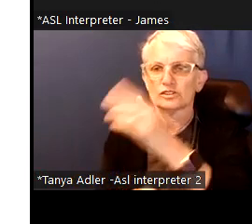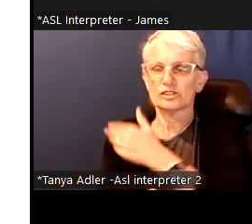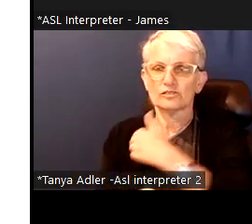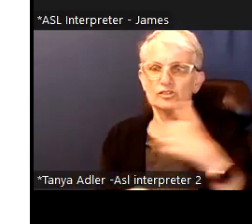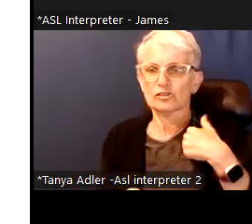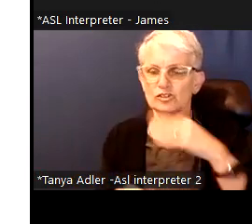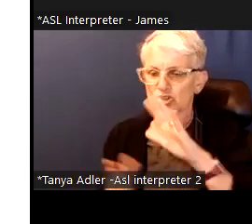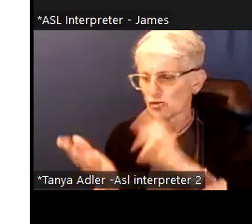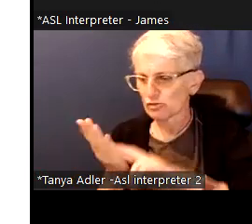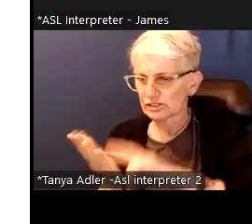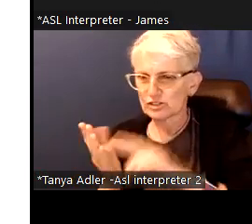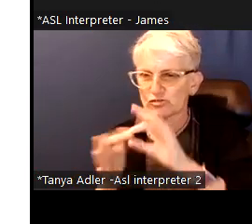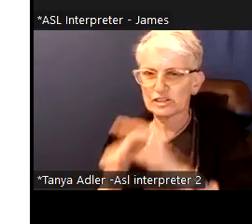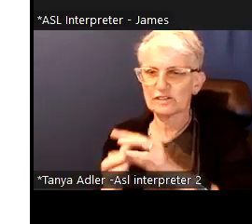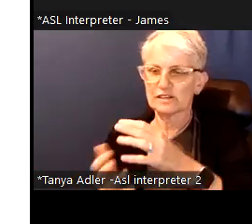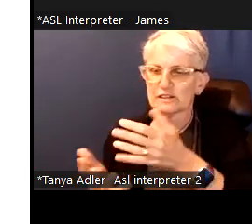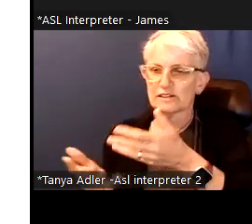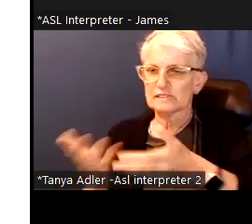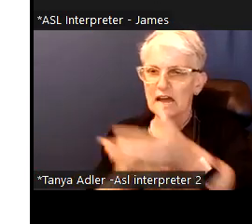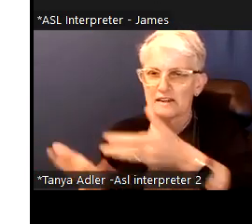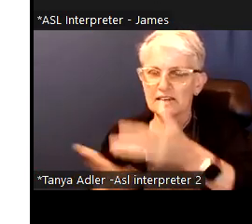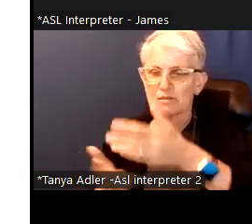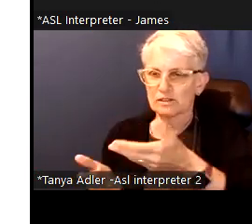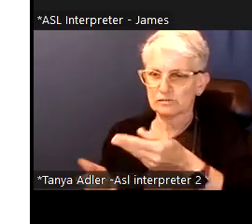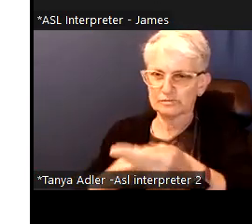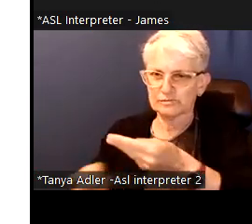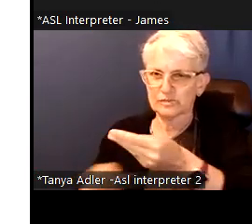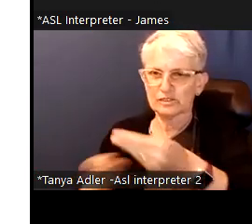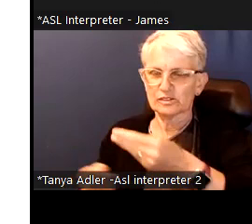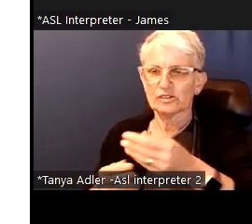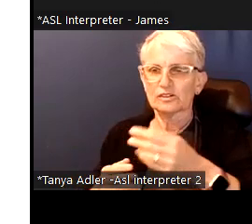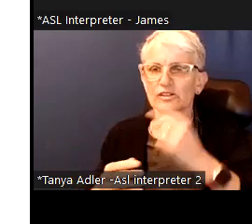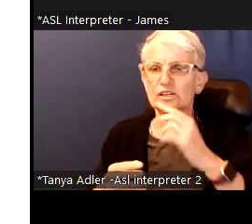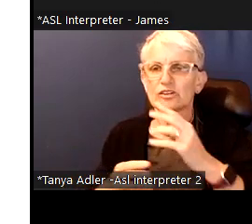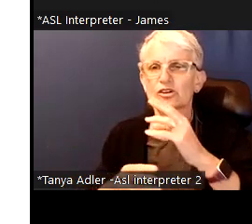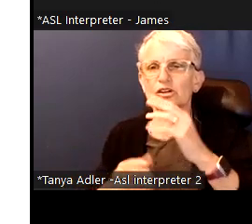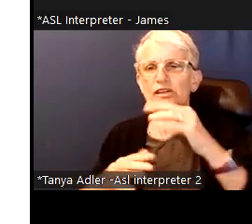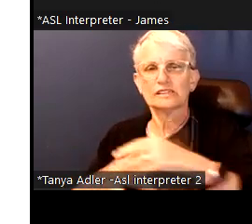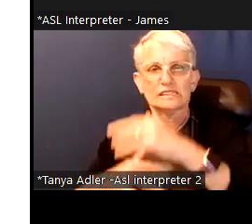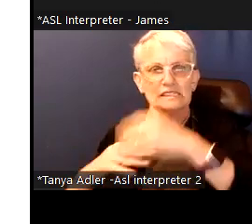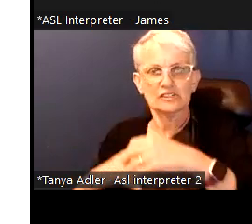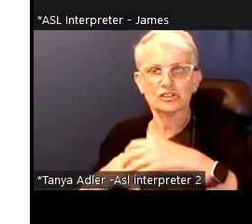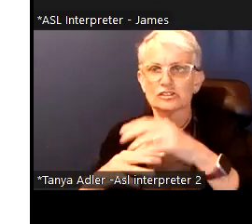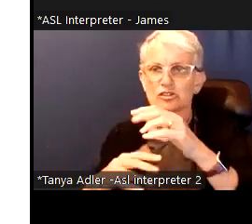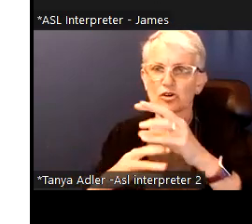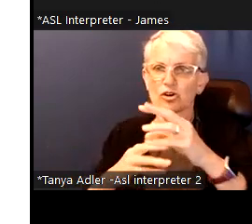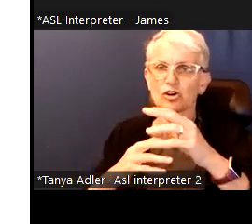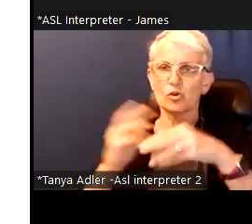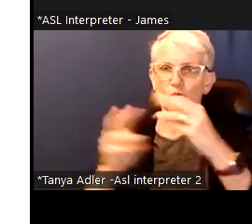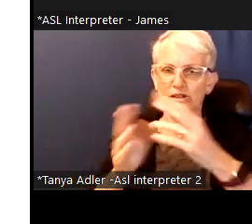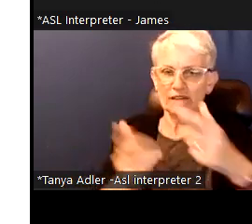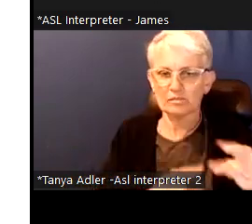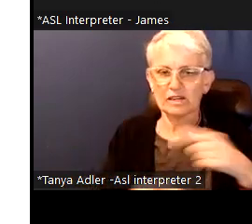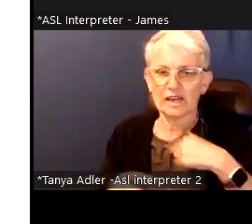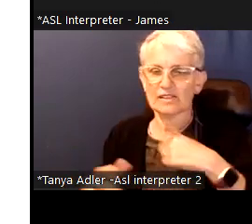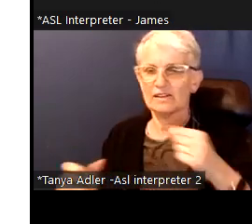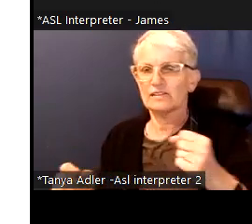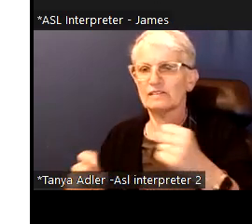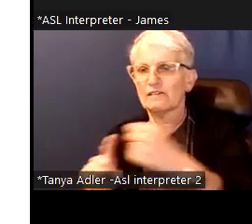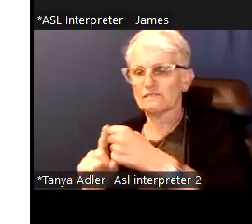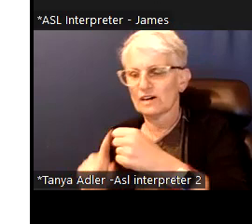And the way that they are speaking and talking about their commitments and approaching their